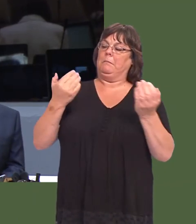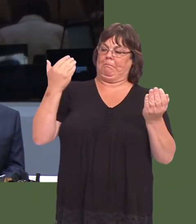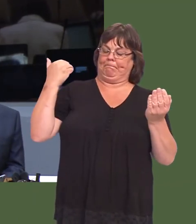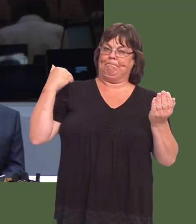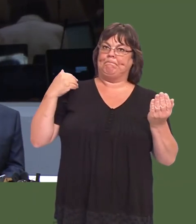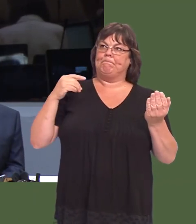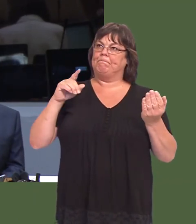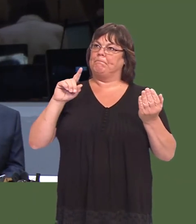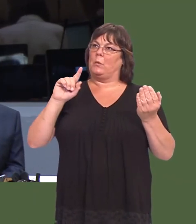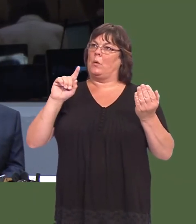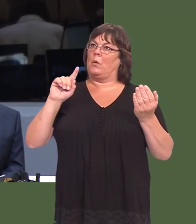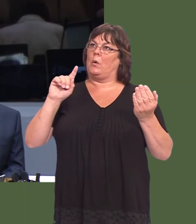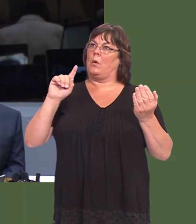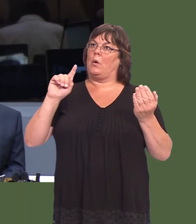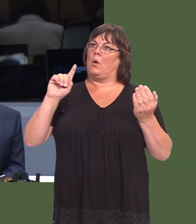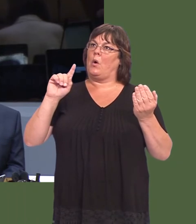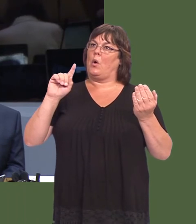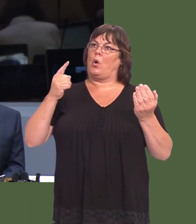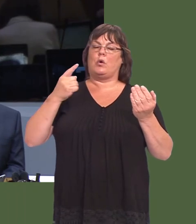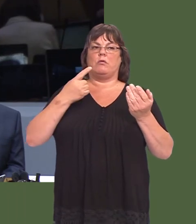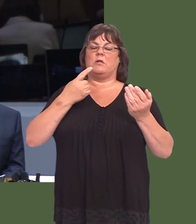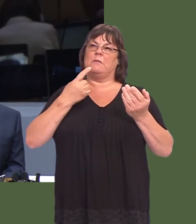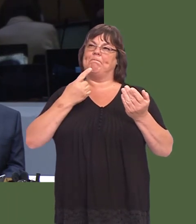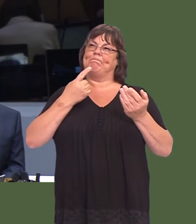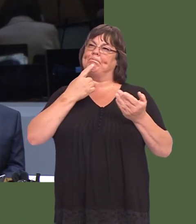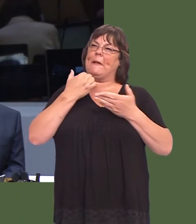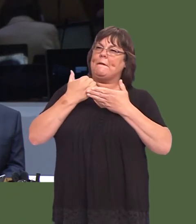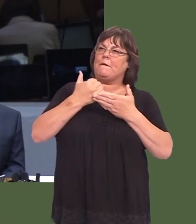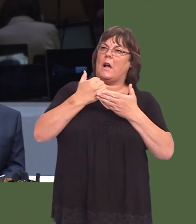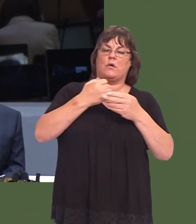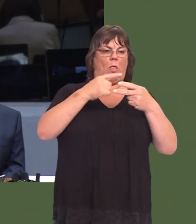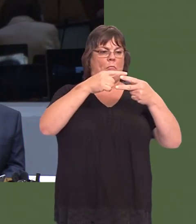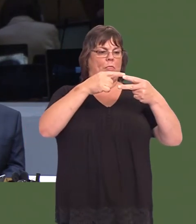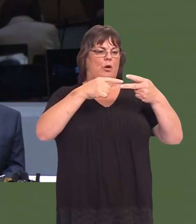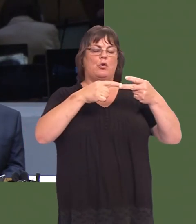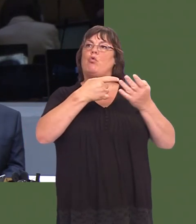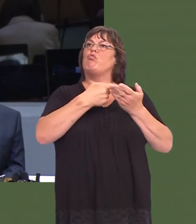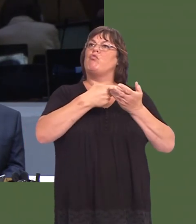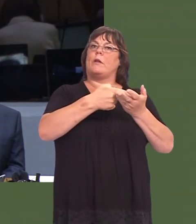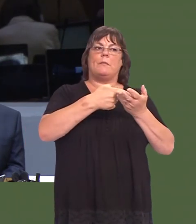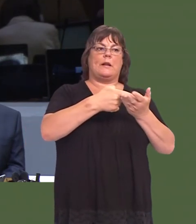any lead on the two recommendations that were most far-reaching in terms of providing a